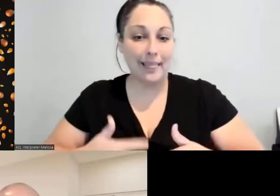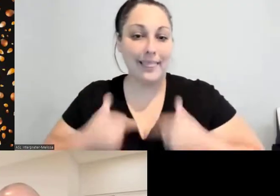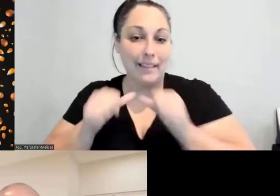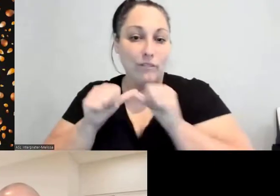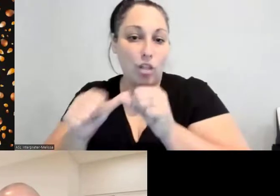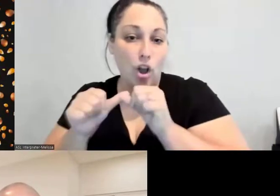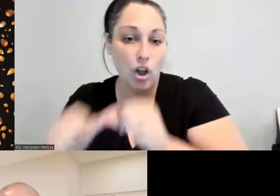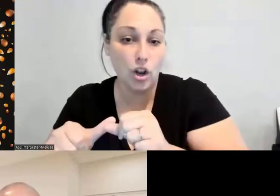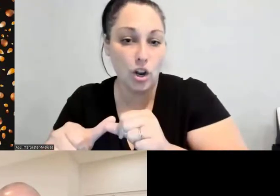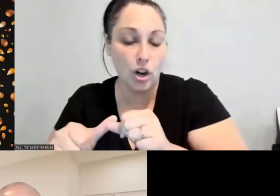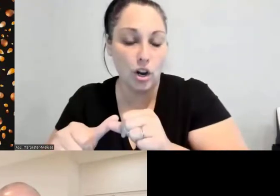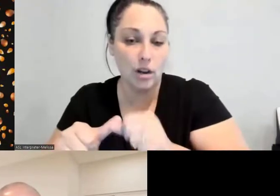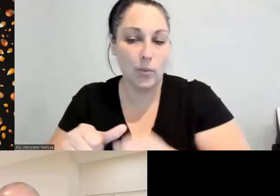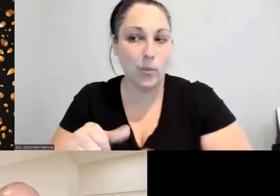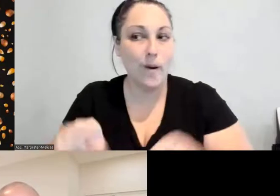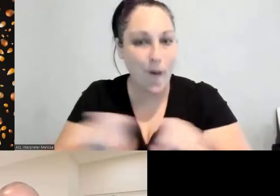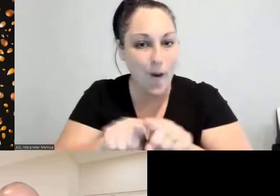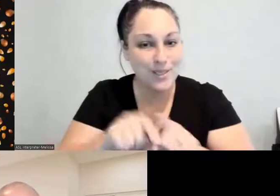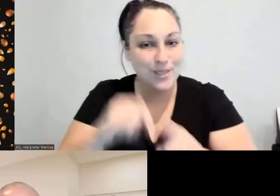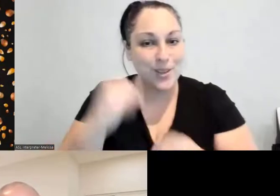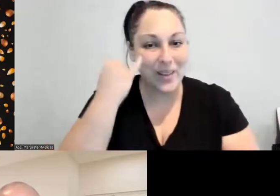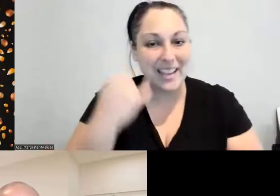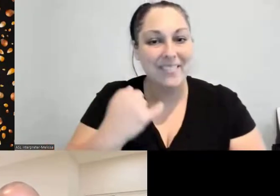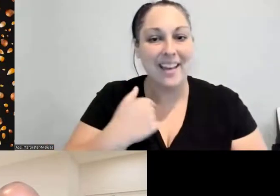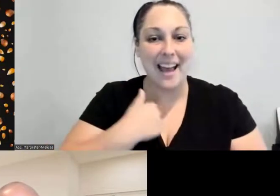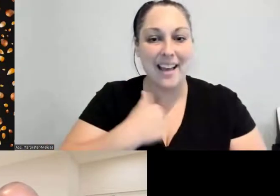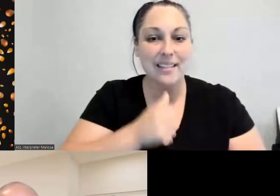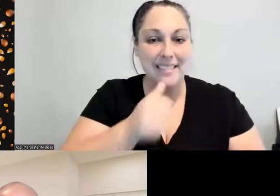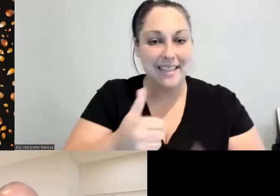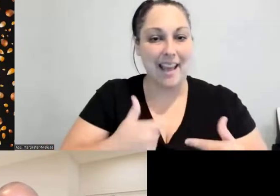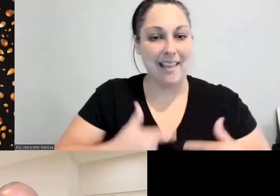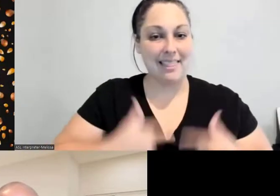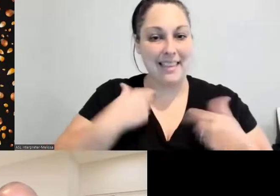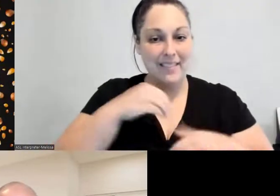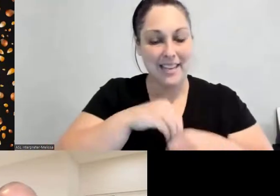that still sees me as less than, and we need to be very clear about that.